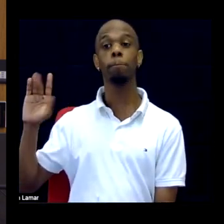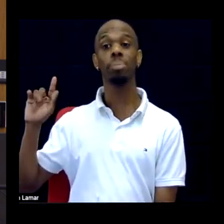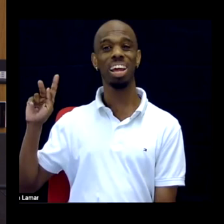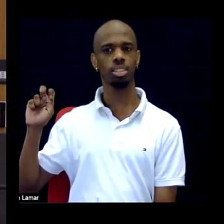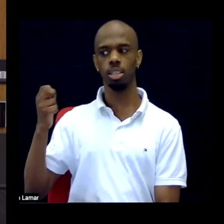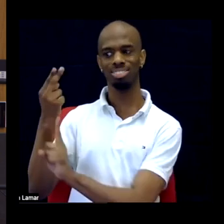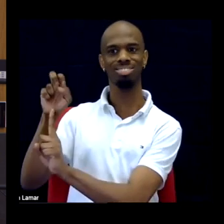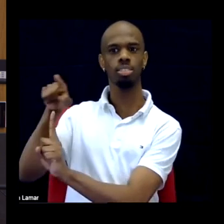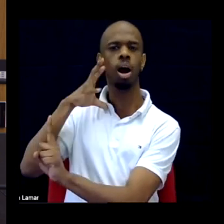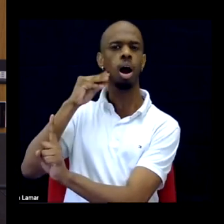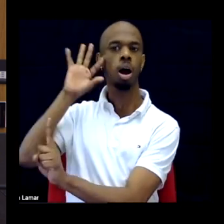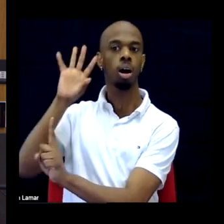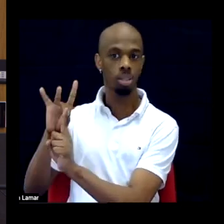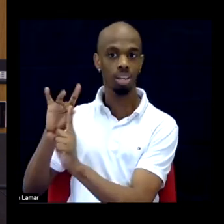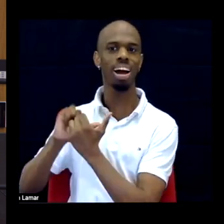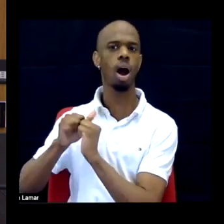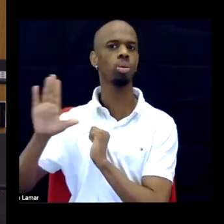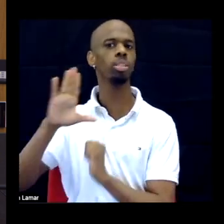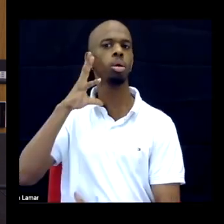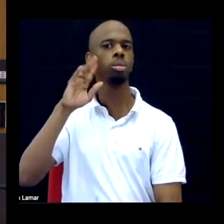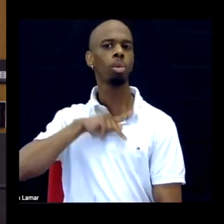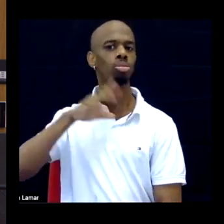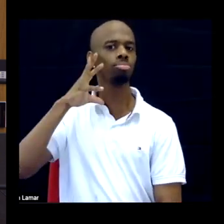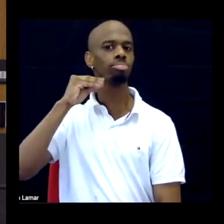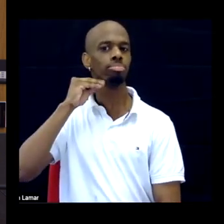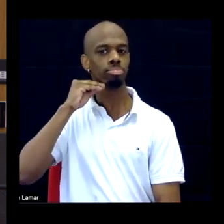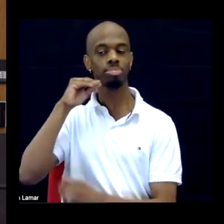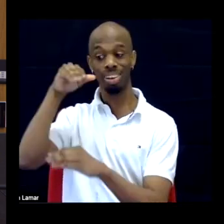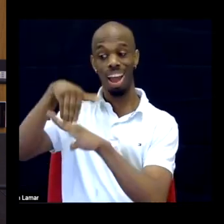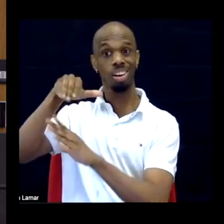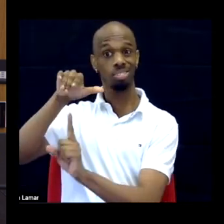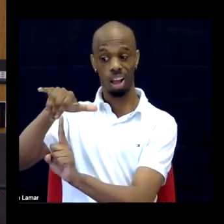and how his personal history and behavior at the scene was used by white wing and mainstream